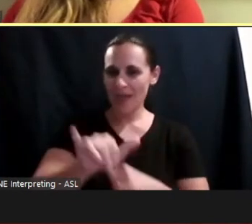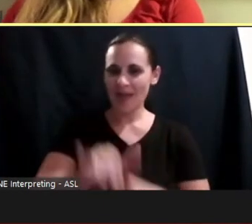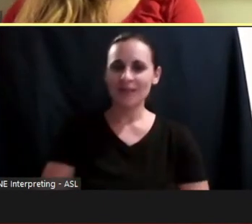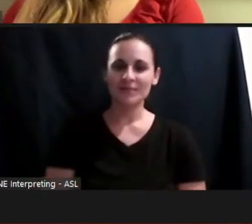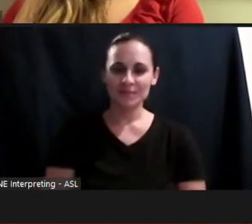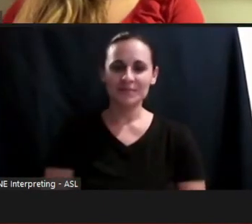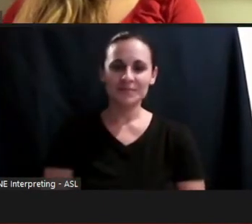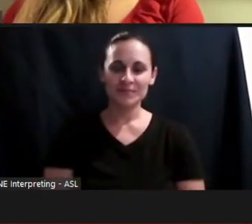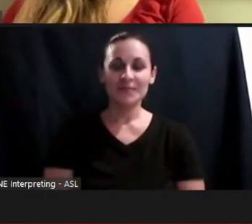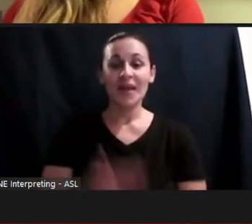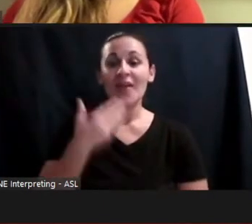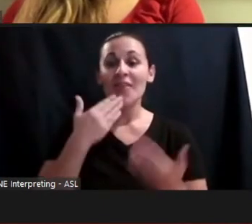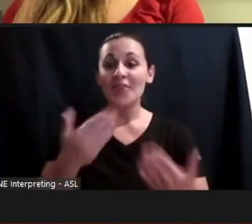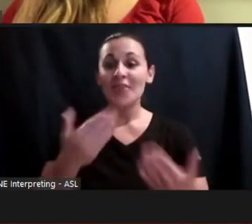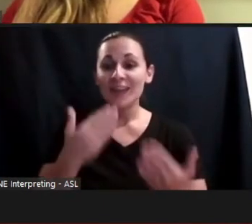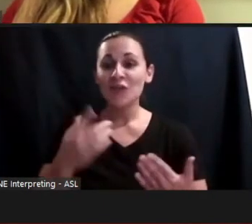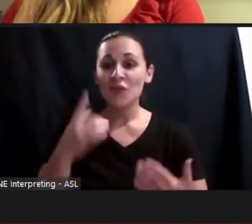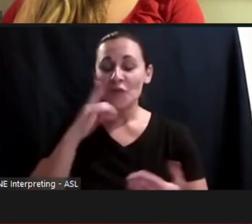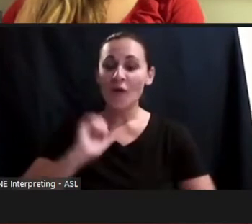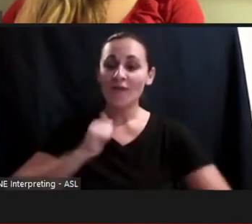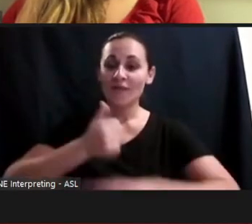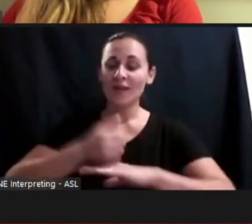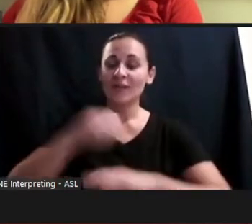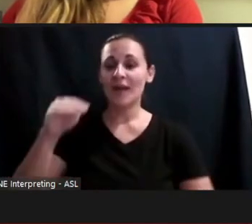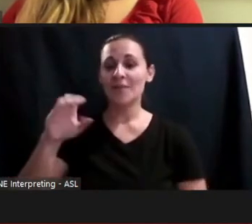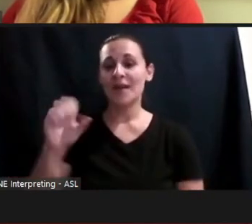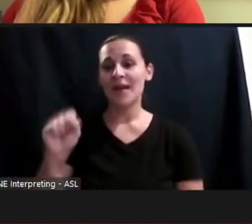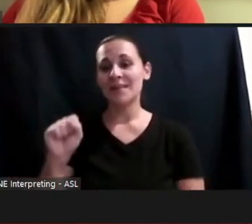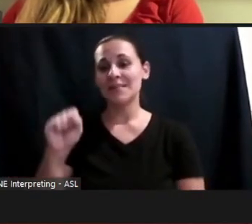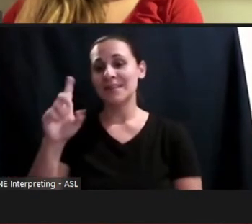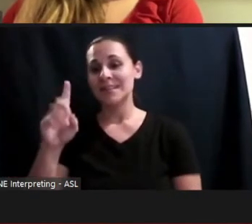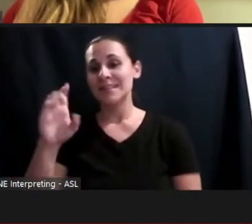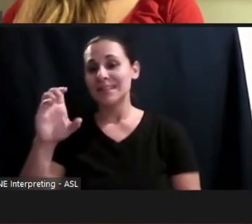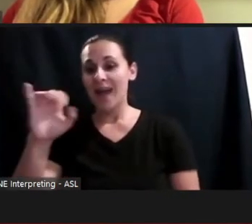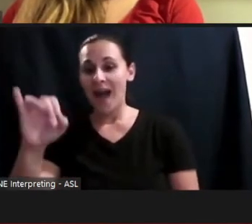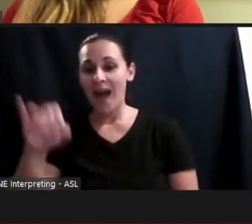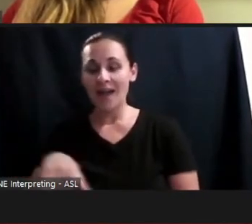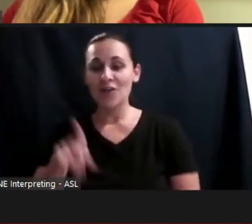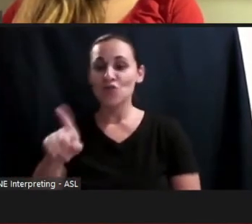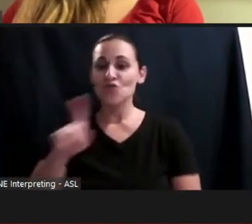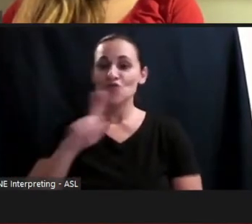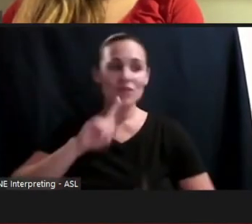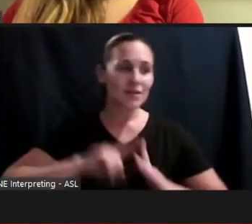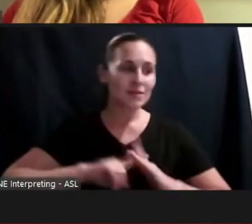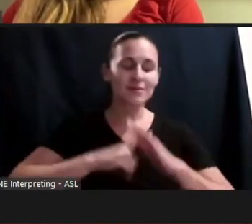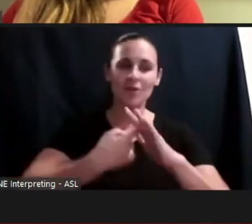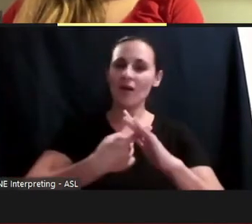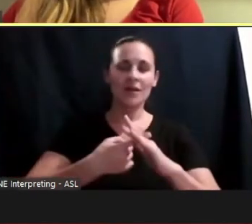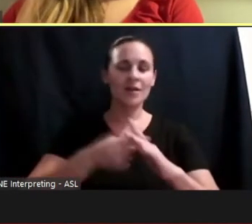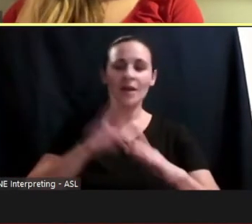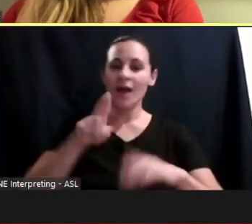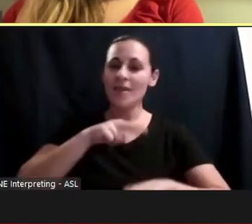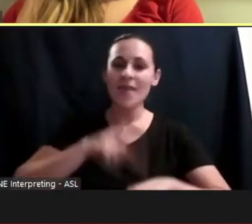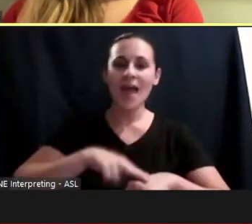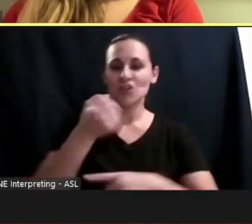that we've launched -- that you have launched a national movement. If it wasn't for you it may not